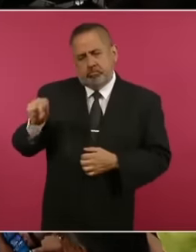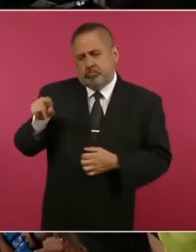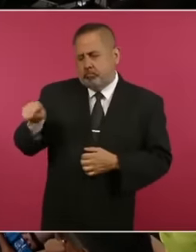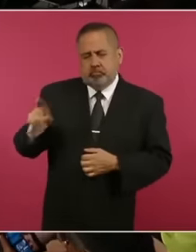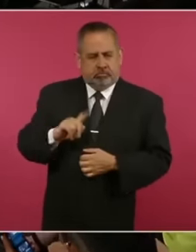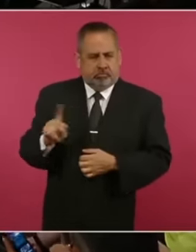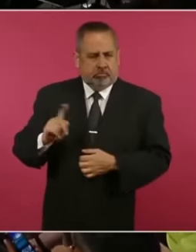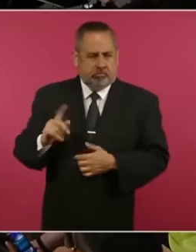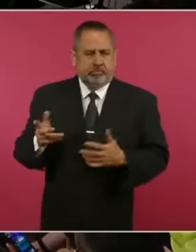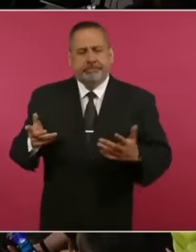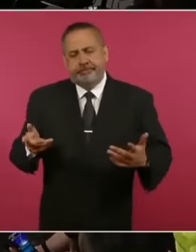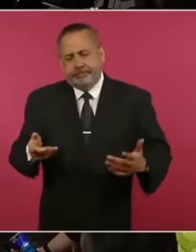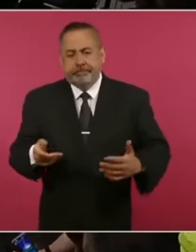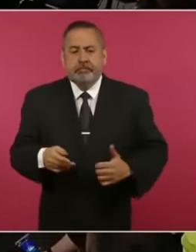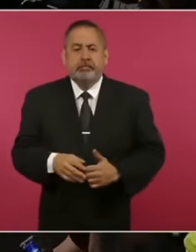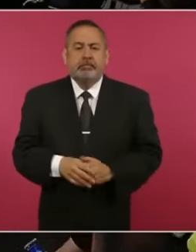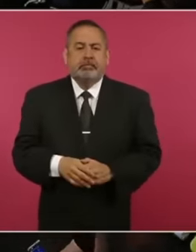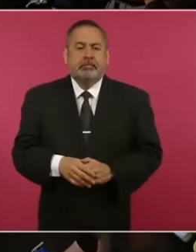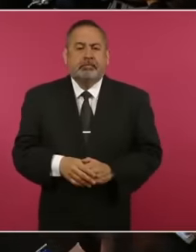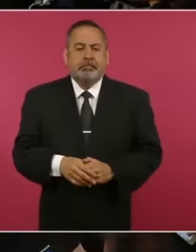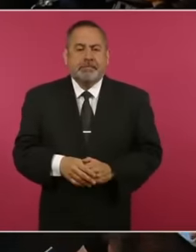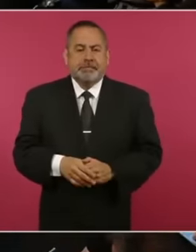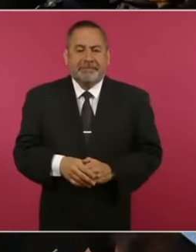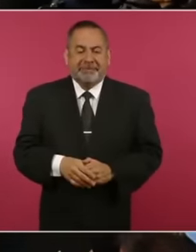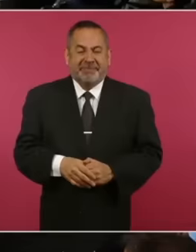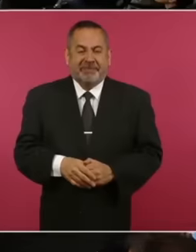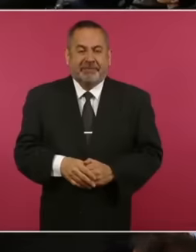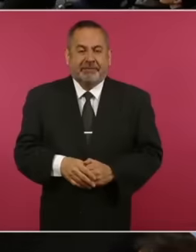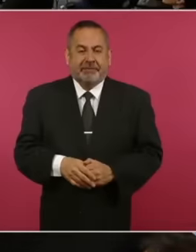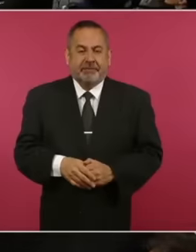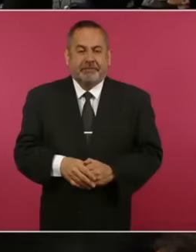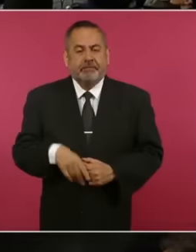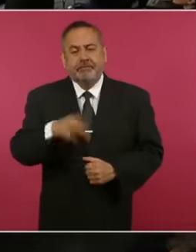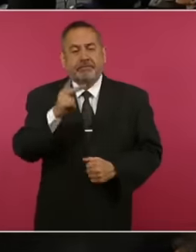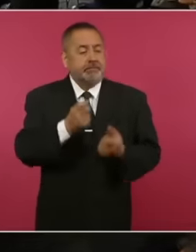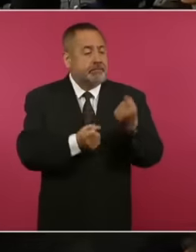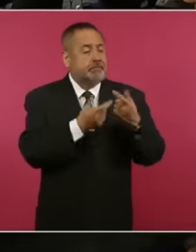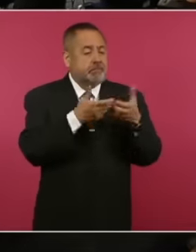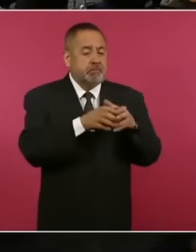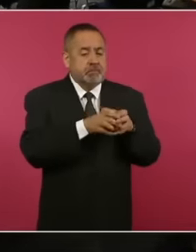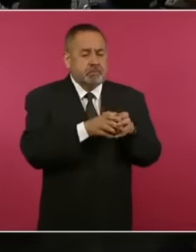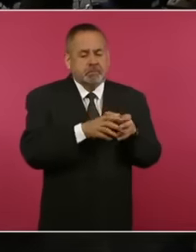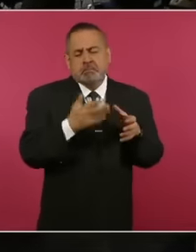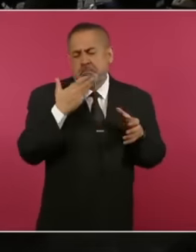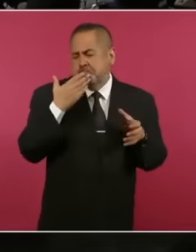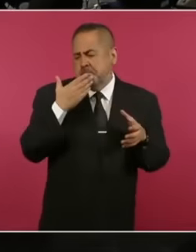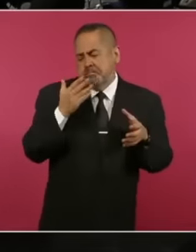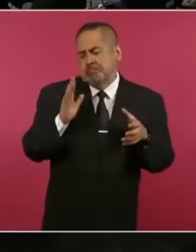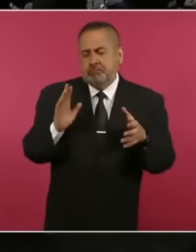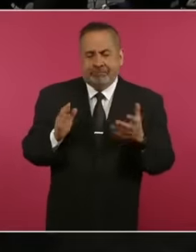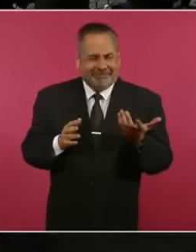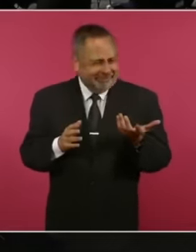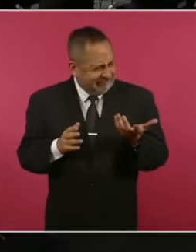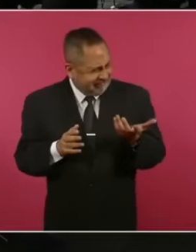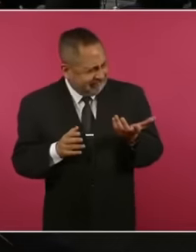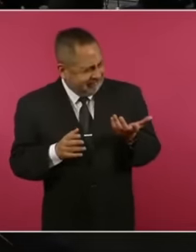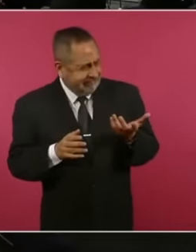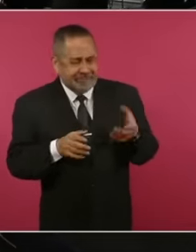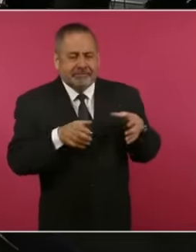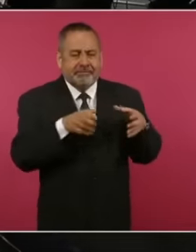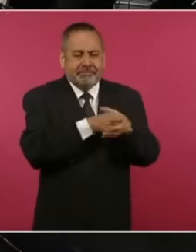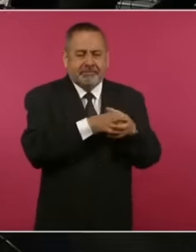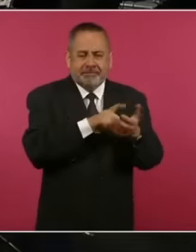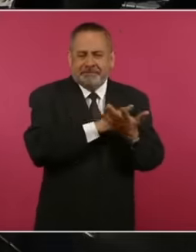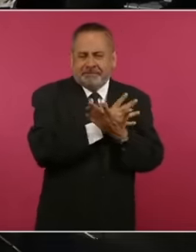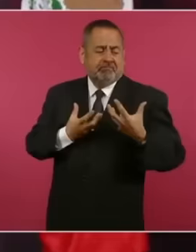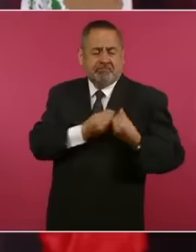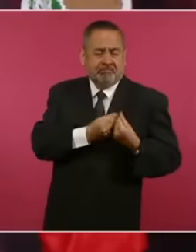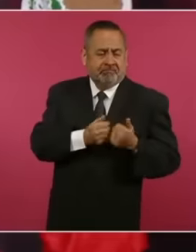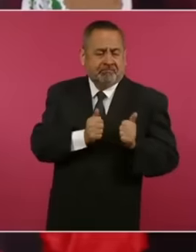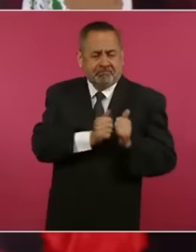these conservatives or ultras or